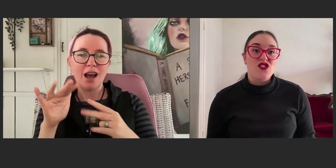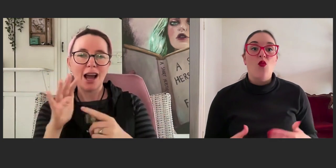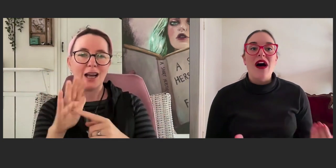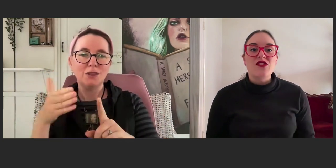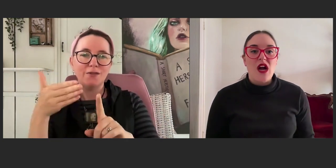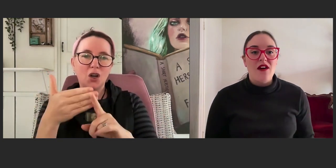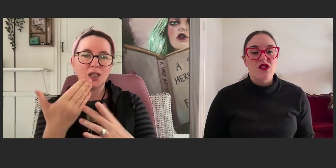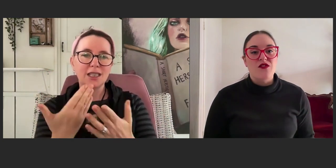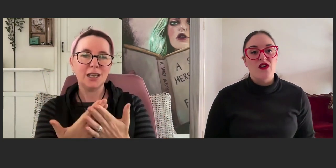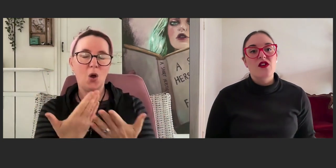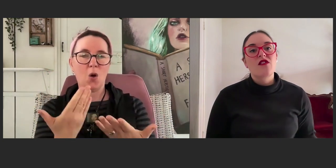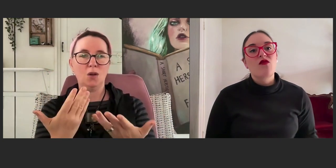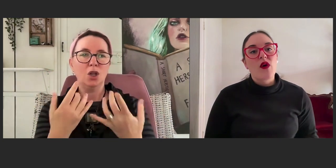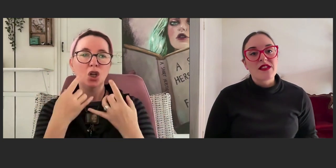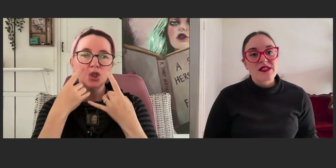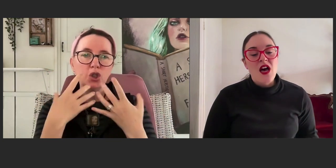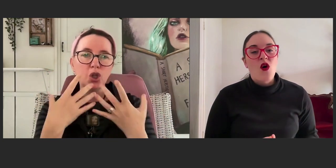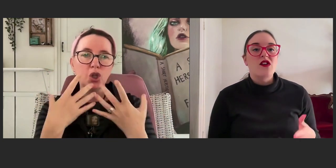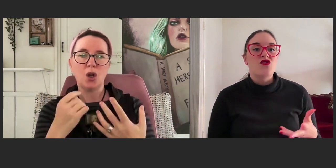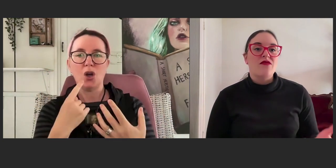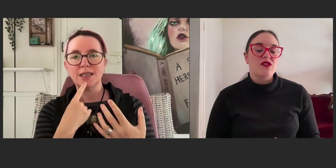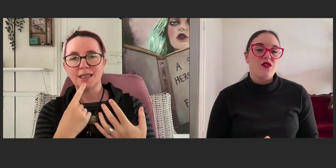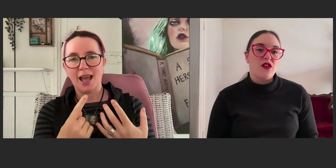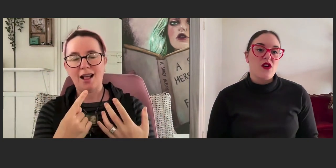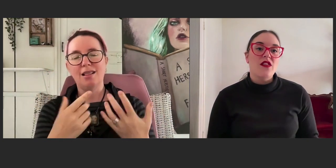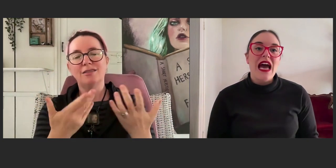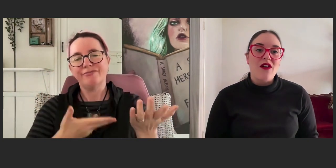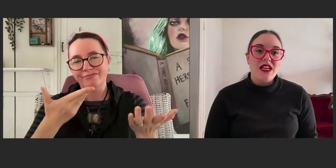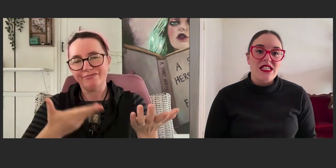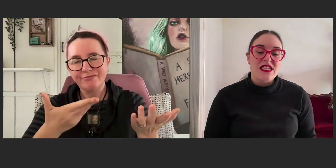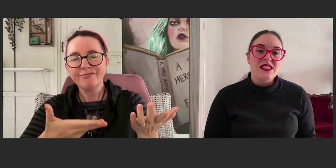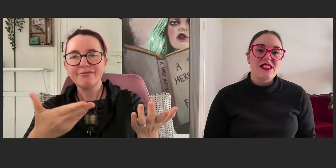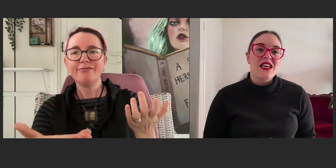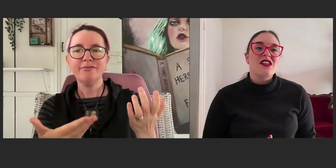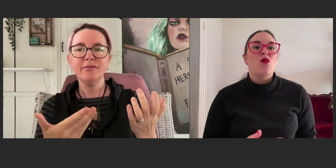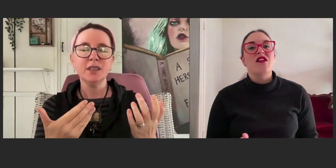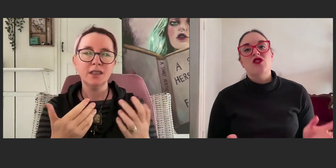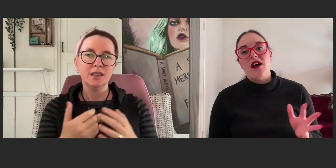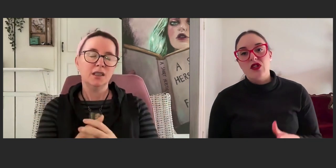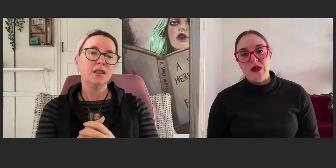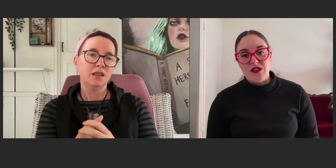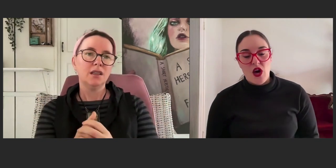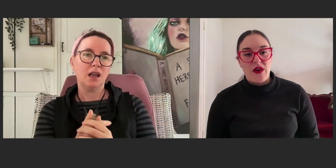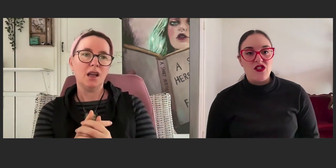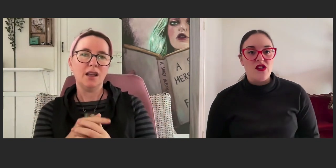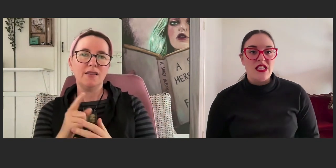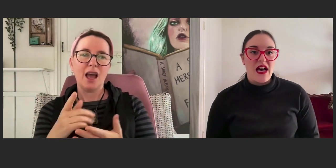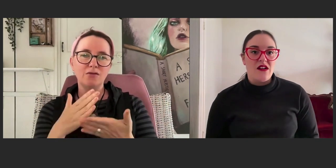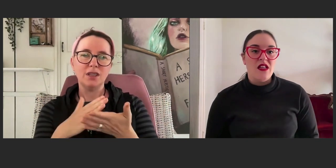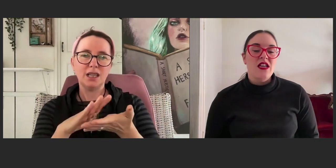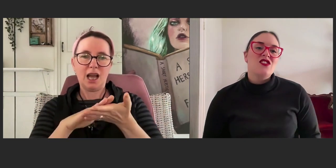So, one draft could focus on the voice, one draft could focus on the characters, one draft could be showing, don't tell.